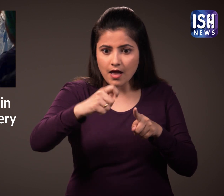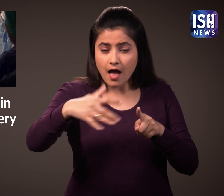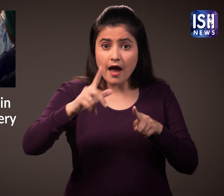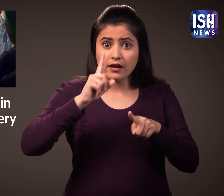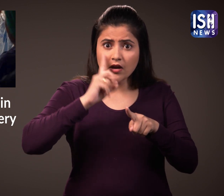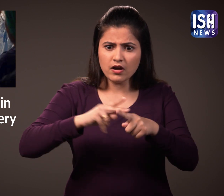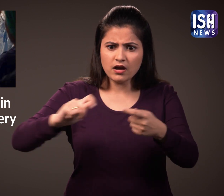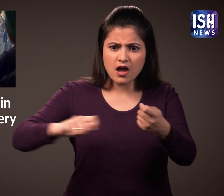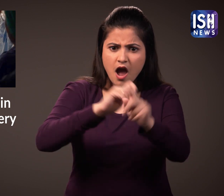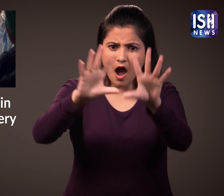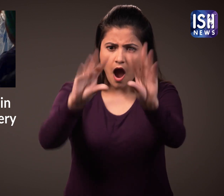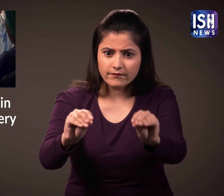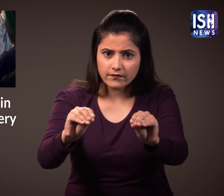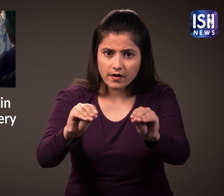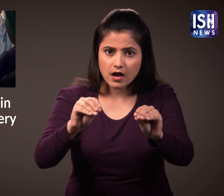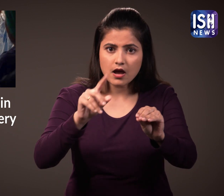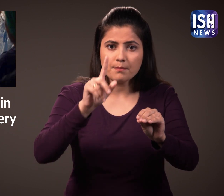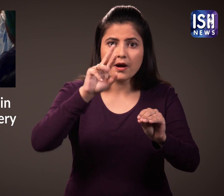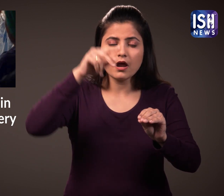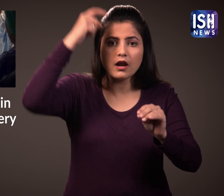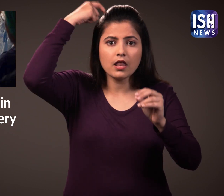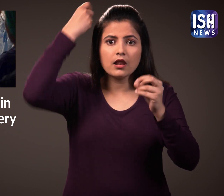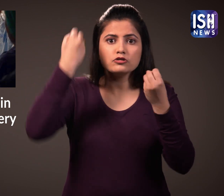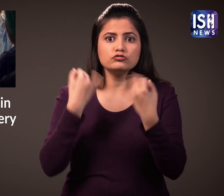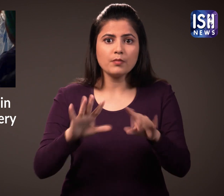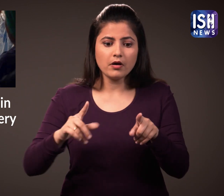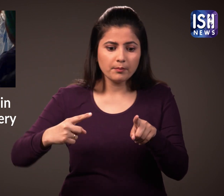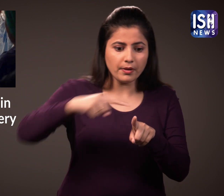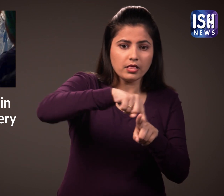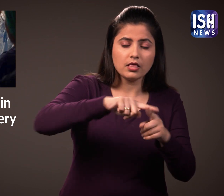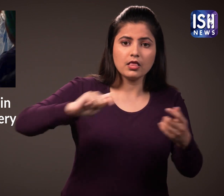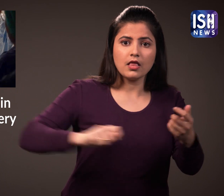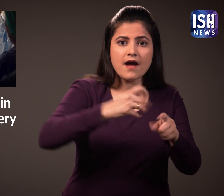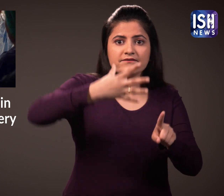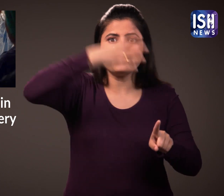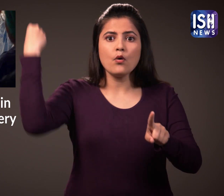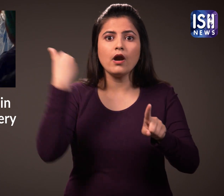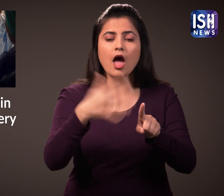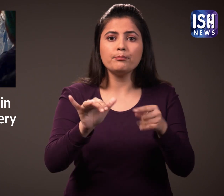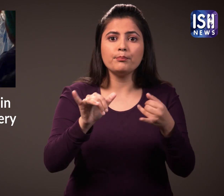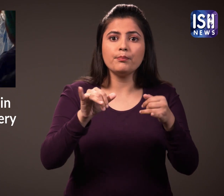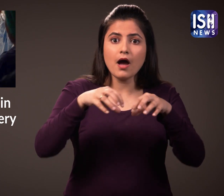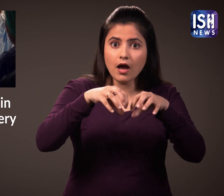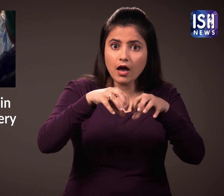If she stopped playing, it would mean the portion with that ability was compromised.